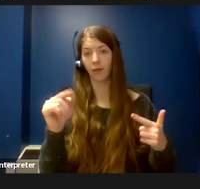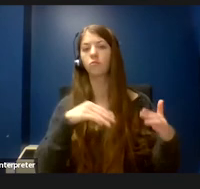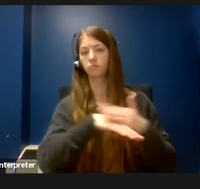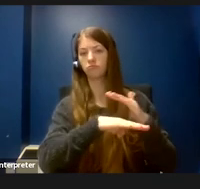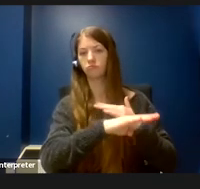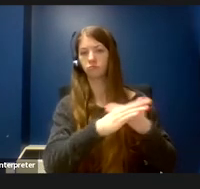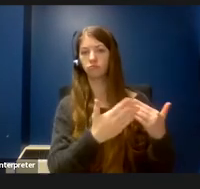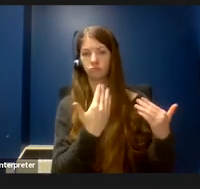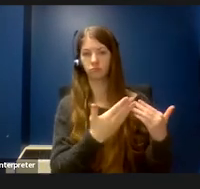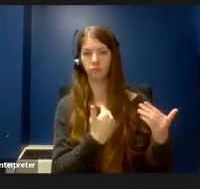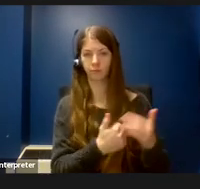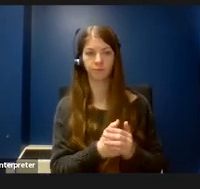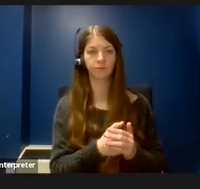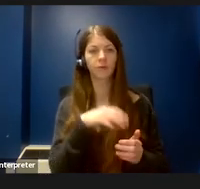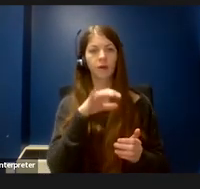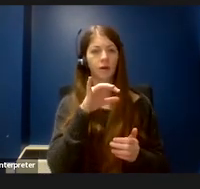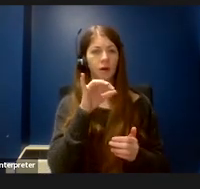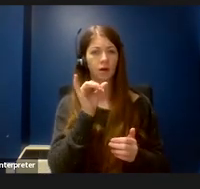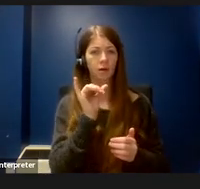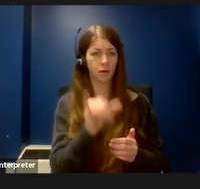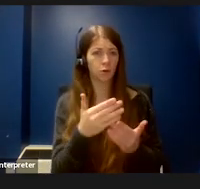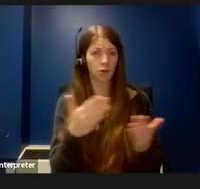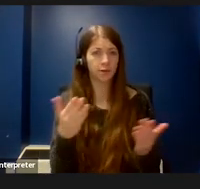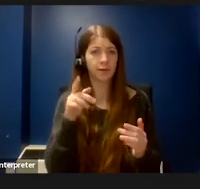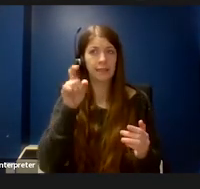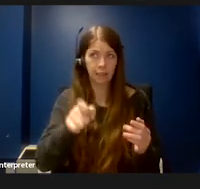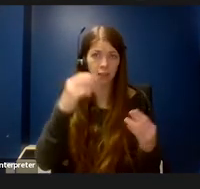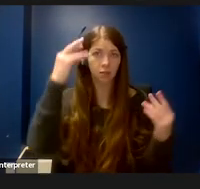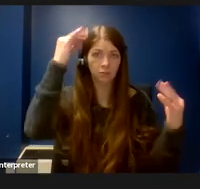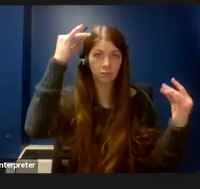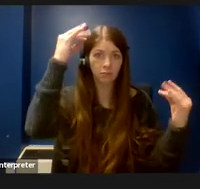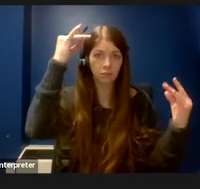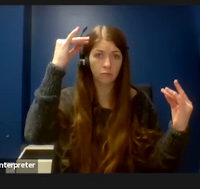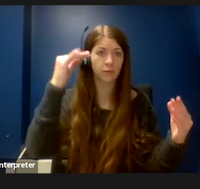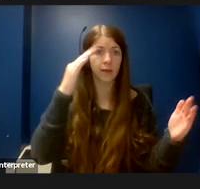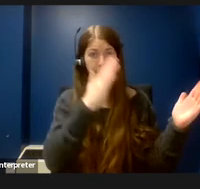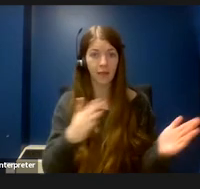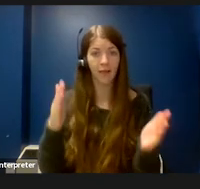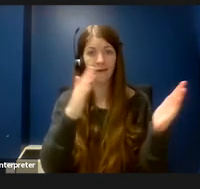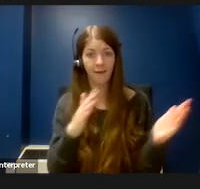These are oftentimes things that need to be considered when planning and building labs.